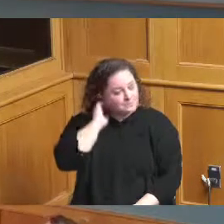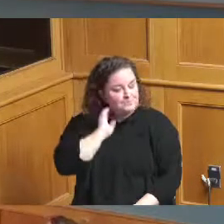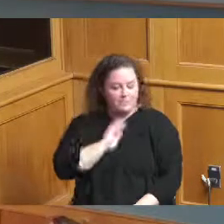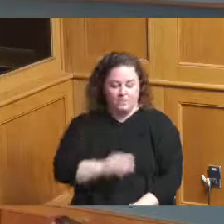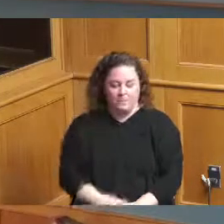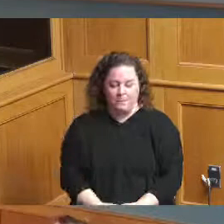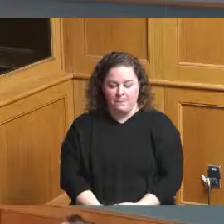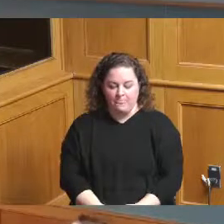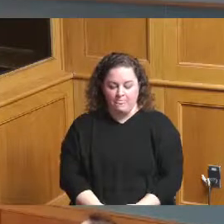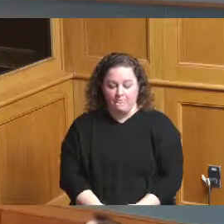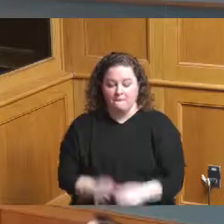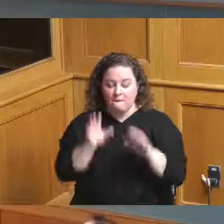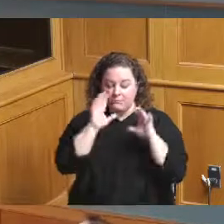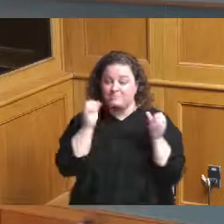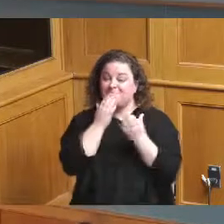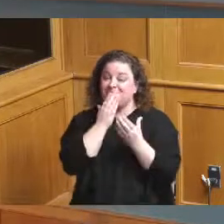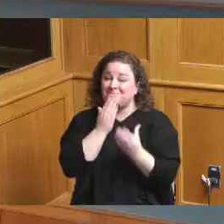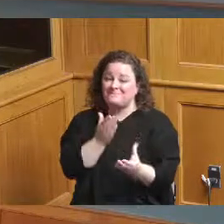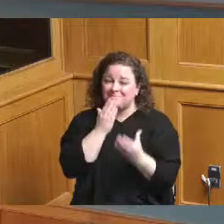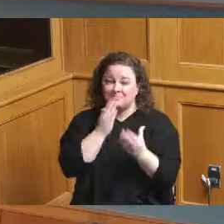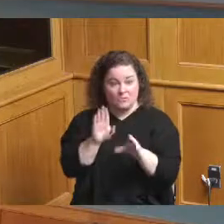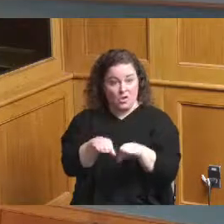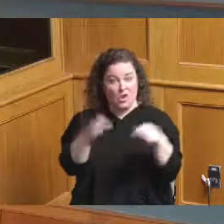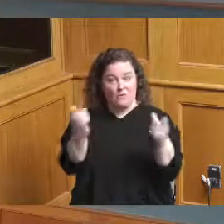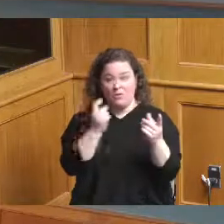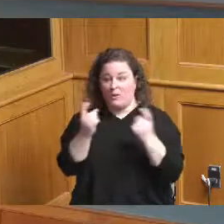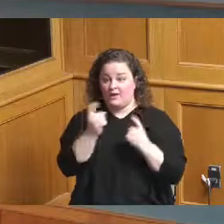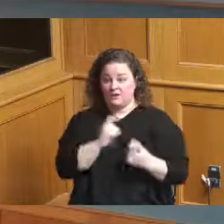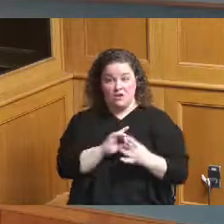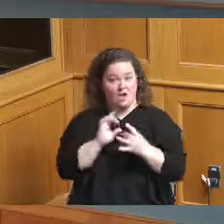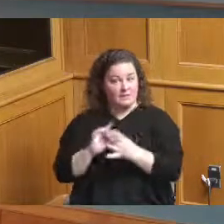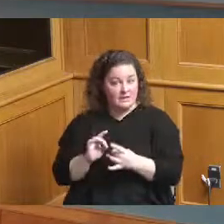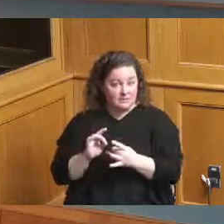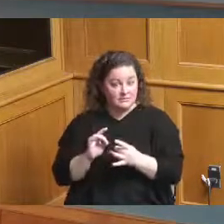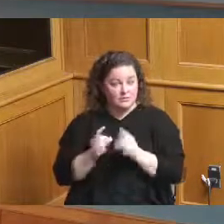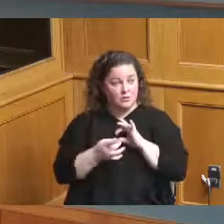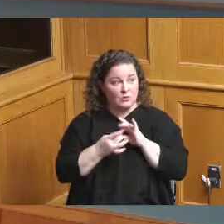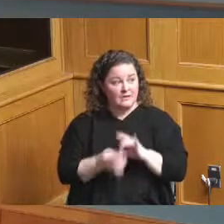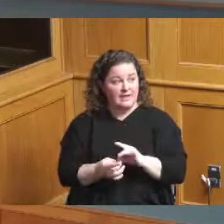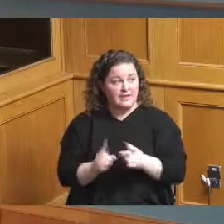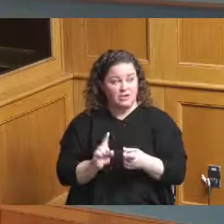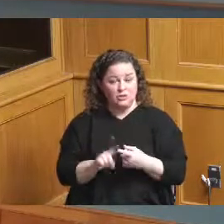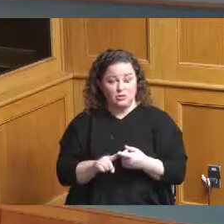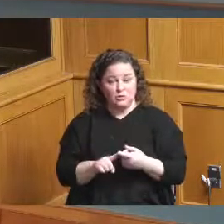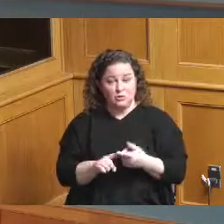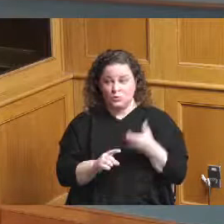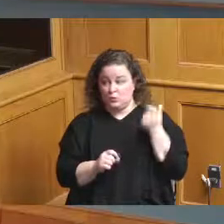okay thank you I'll open it up for any questions or comments as it relates to well the all the